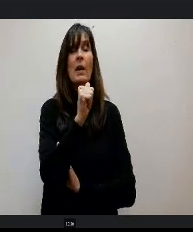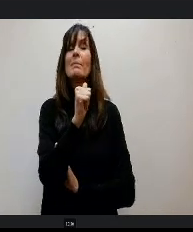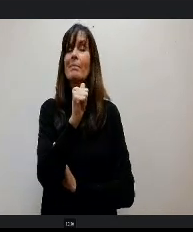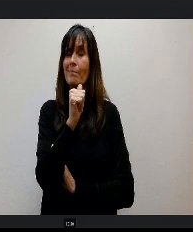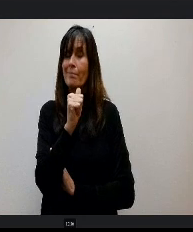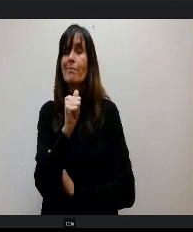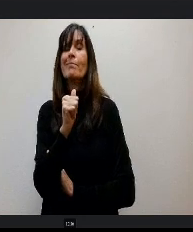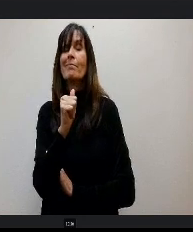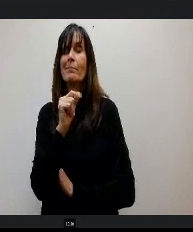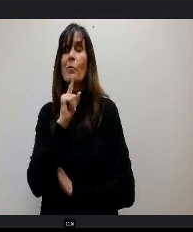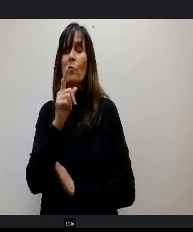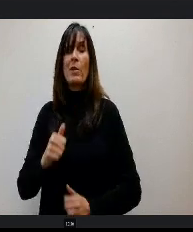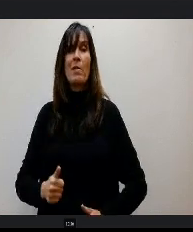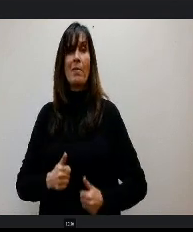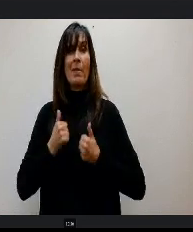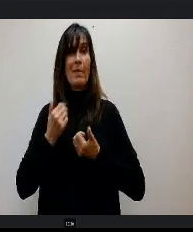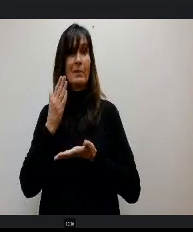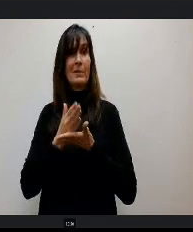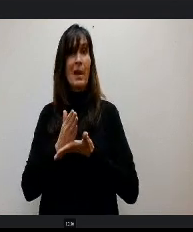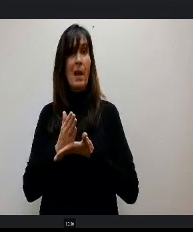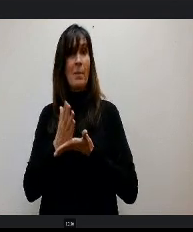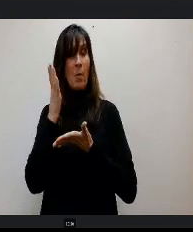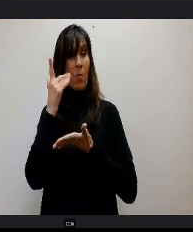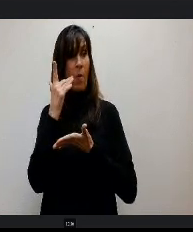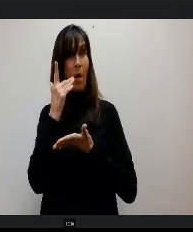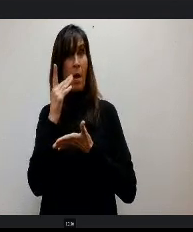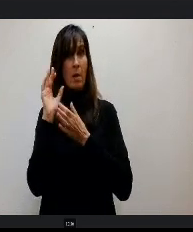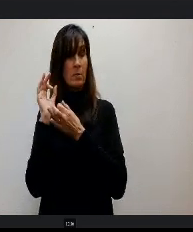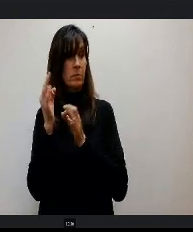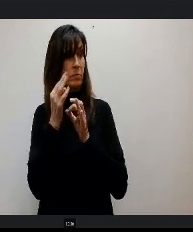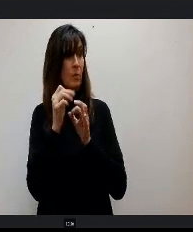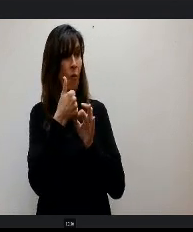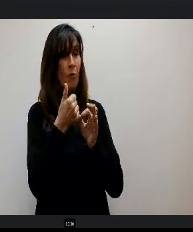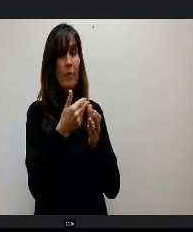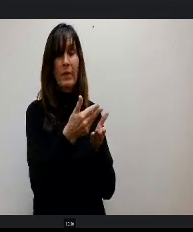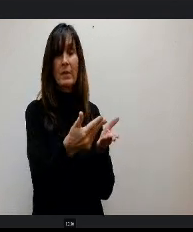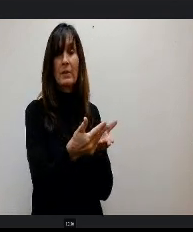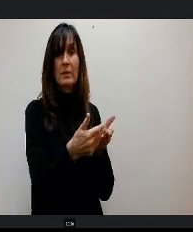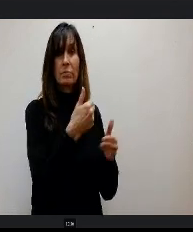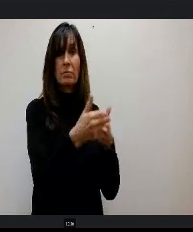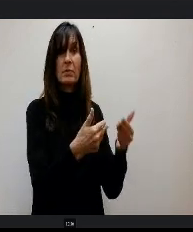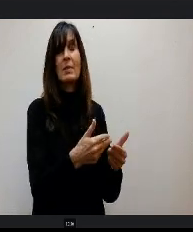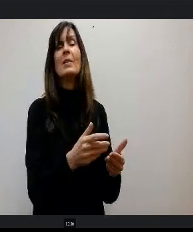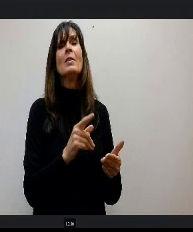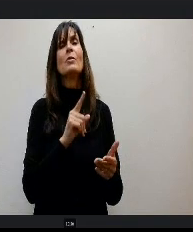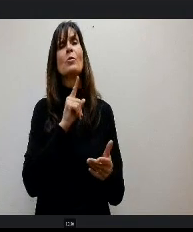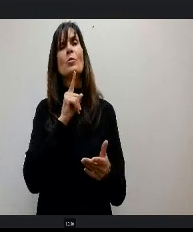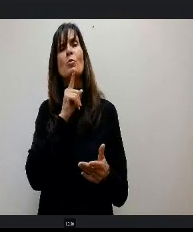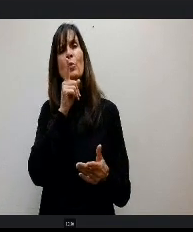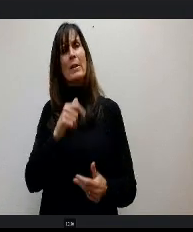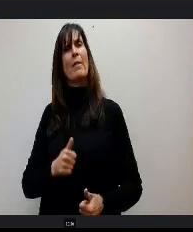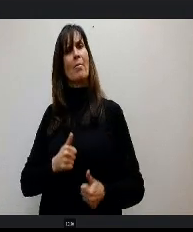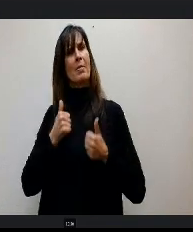real life doesn't stop just because you're doing other things. And it was kind of like real life multi tasking tool that I think a lot